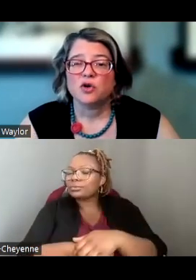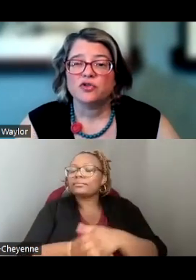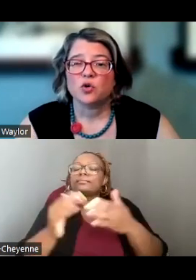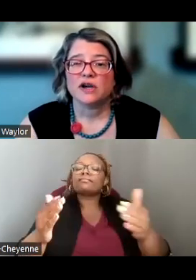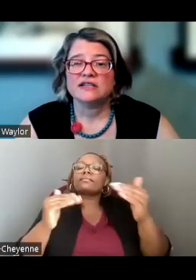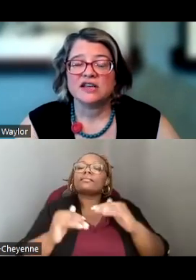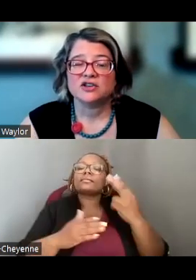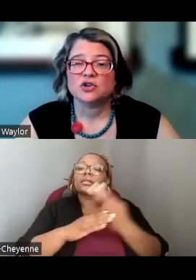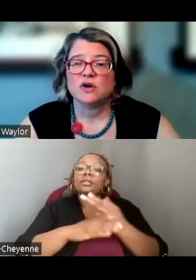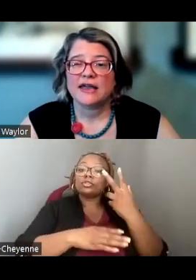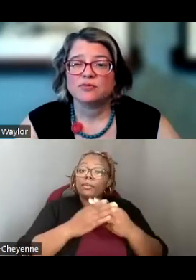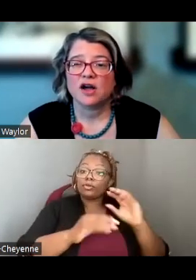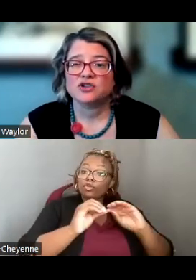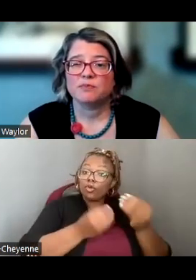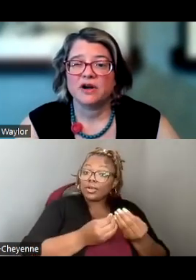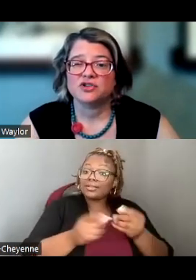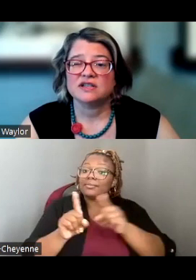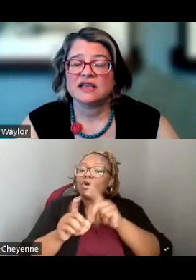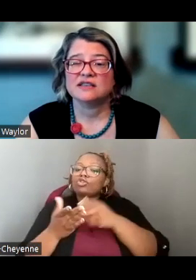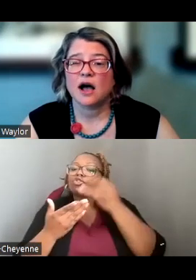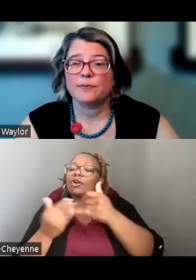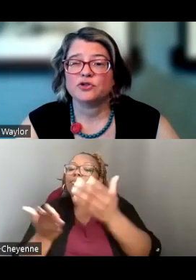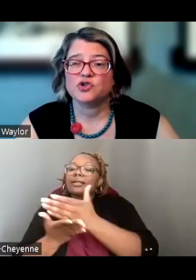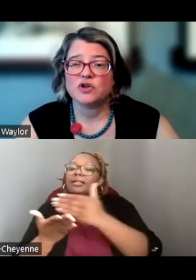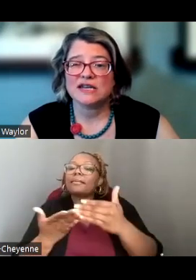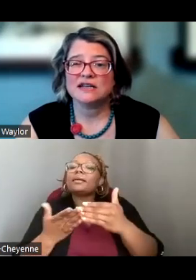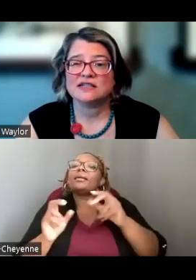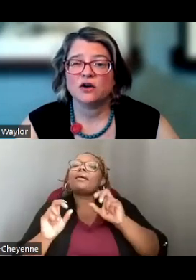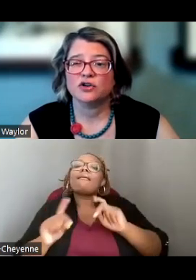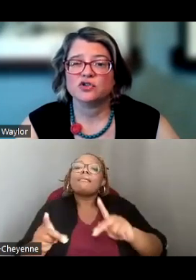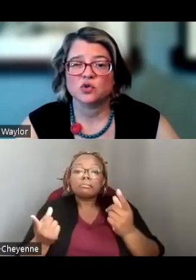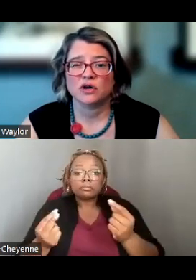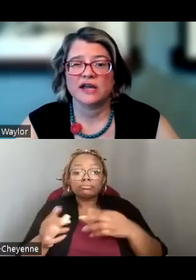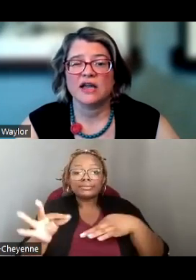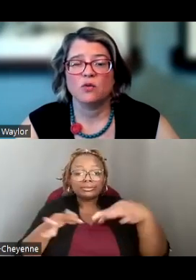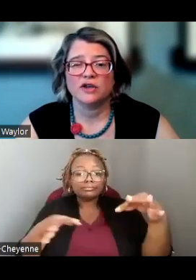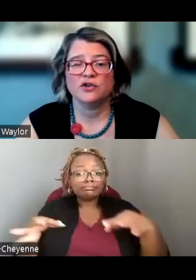USE BOTH YOUR ORGANIZATIONAL AND PROJECT BUDGETS AS AN OPPORTUNITY TO TELL YOUR STORY AND WHAT